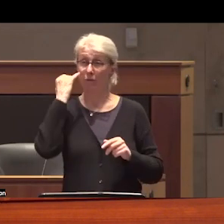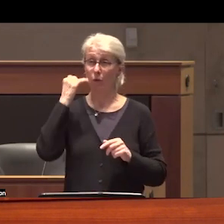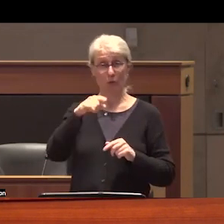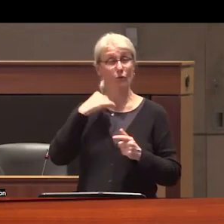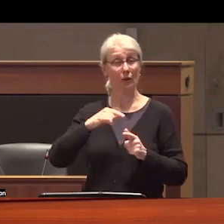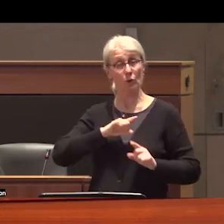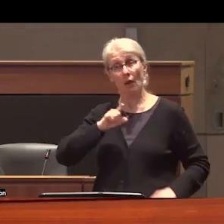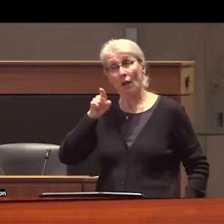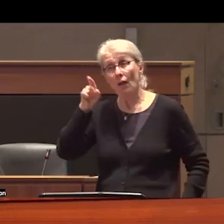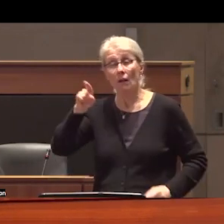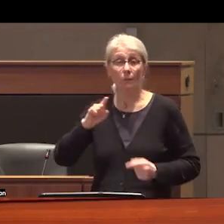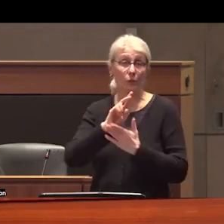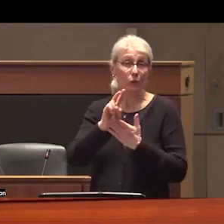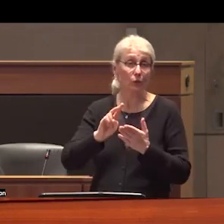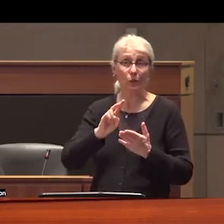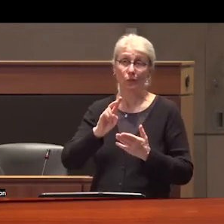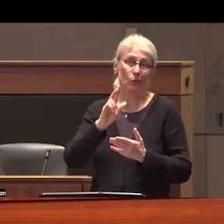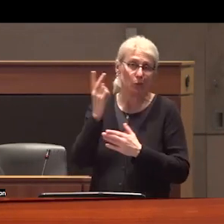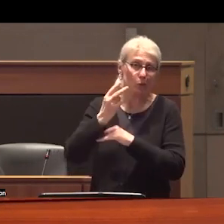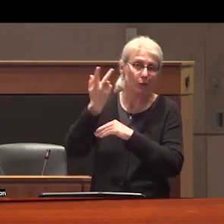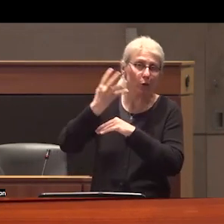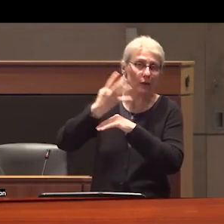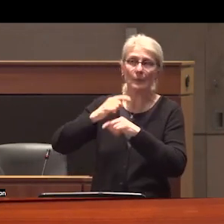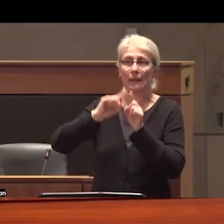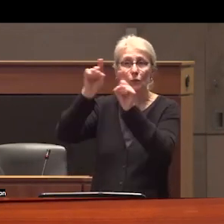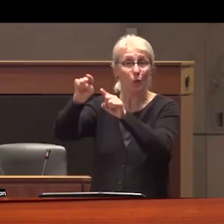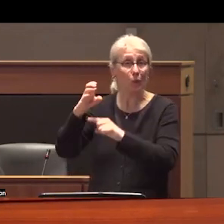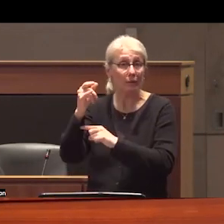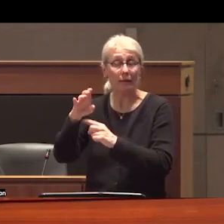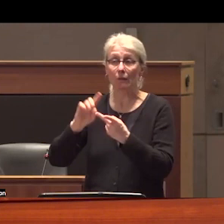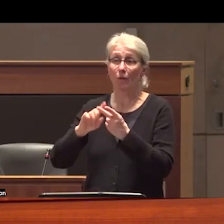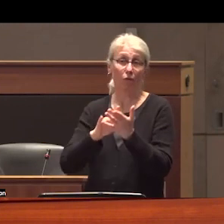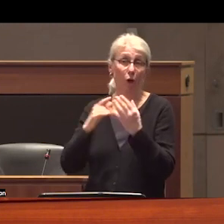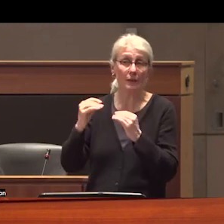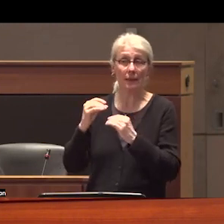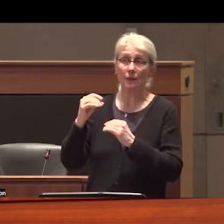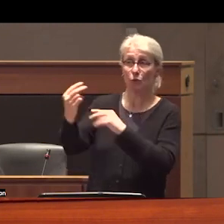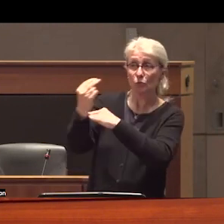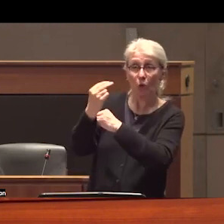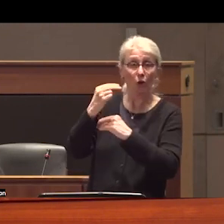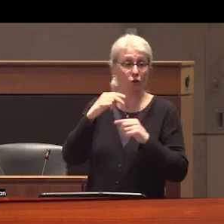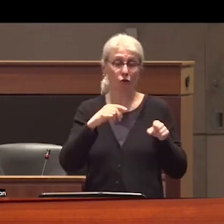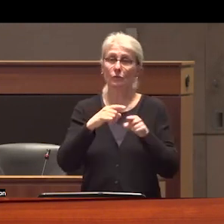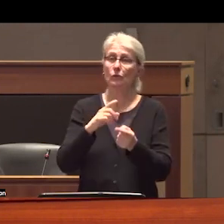travel two three or four times a day to a clinic or Pharmacy some people are allowed carries or